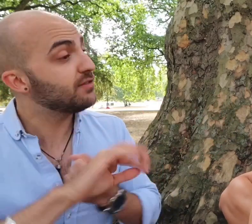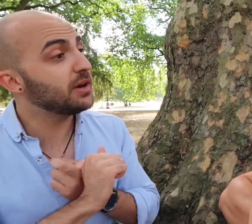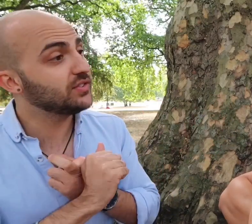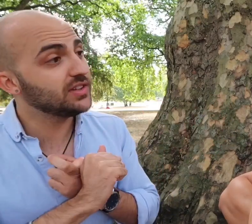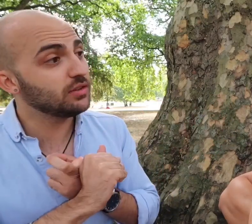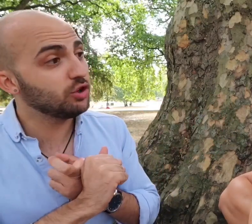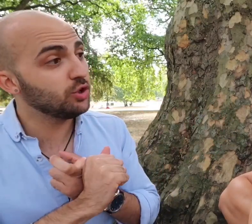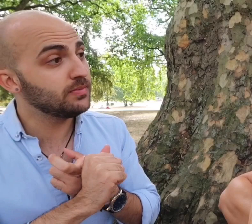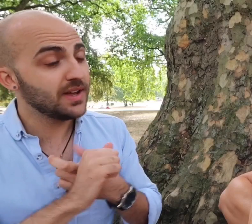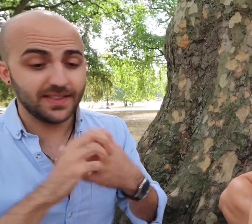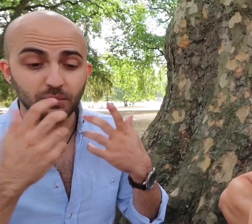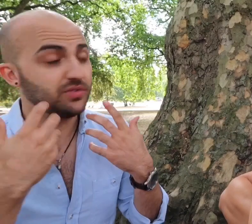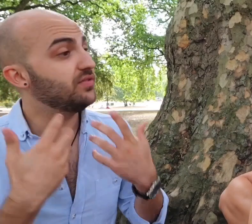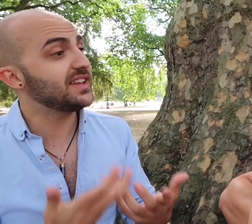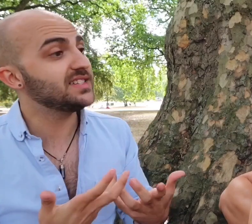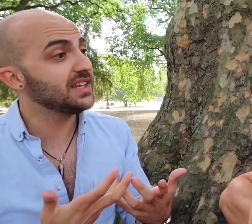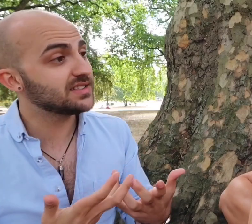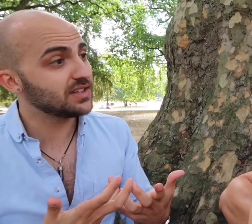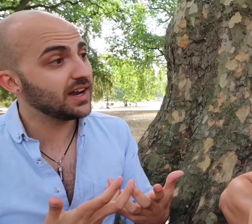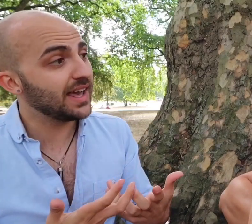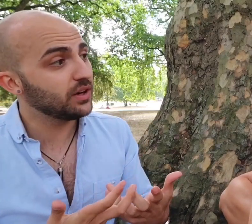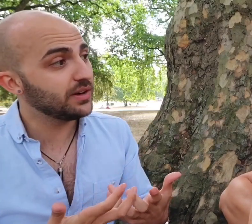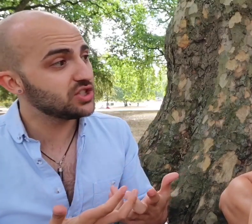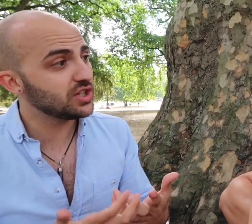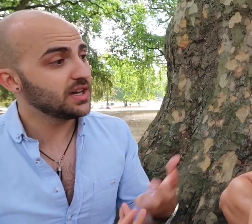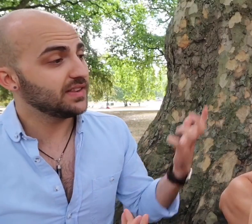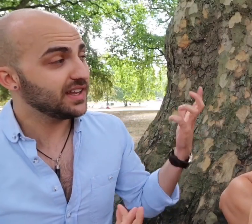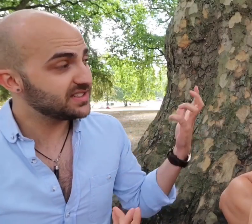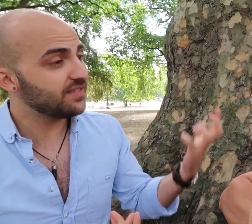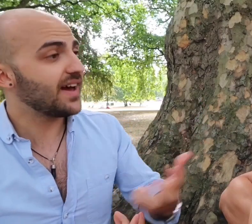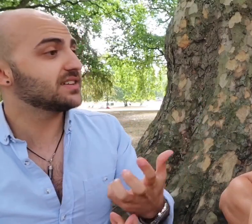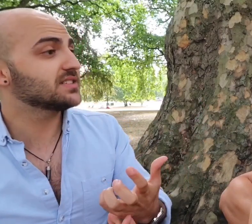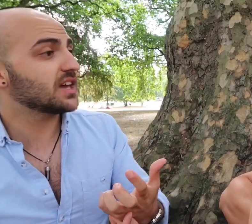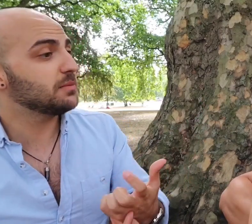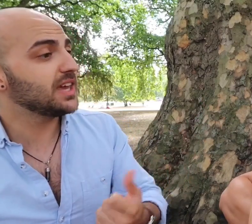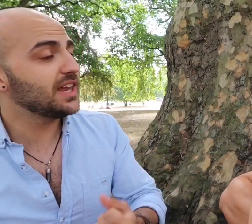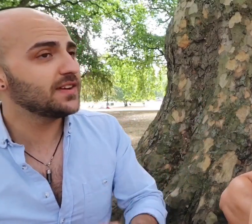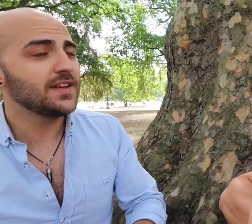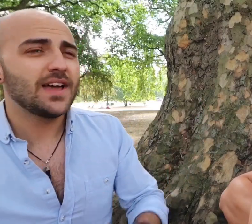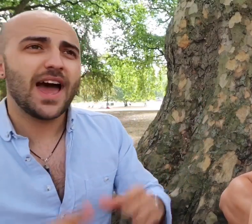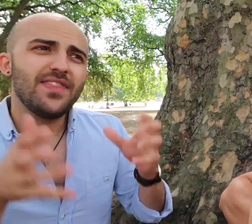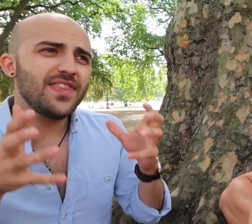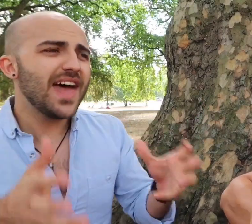person in the room that was vetting the sign language, Deaf actors coming in and then